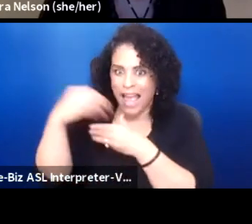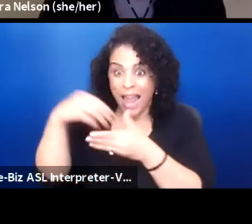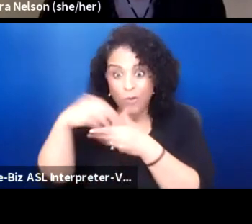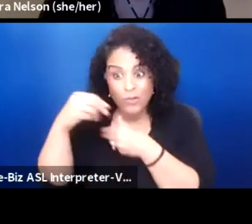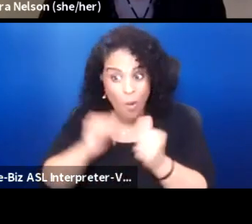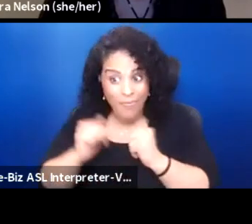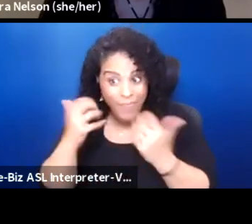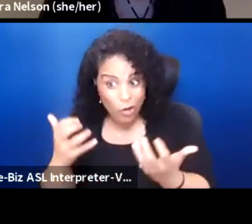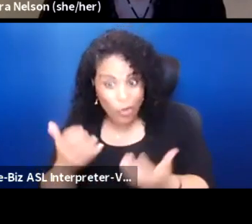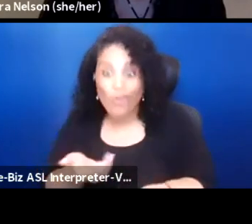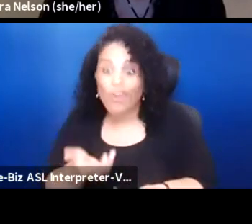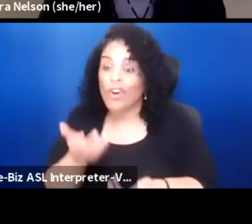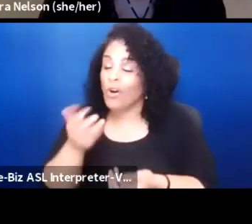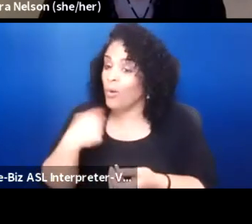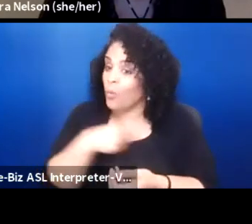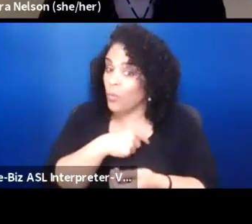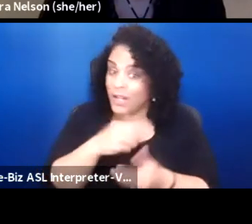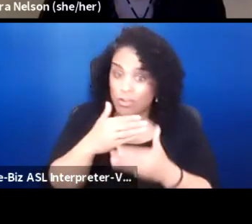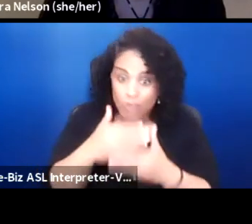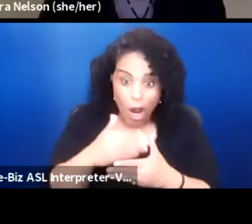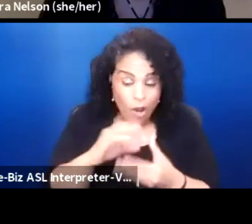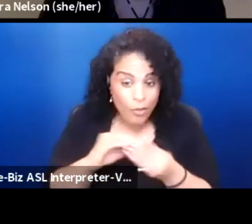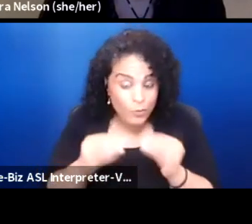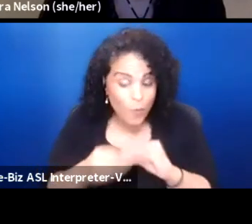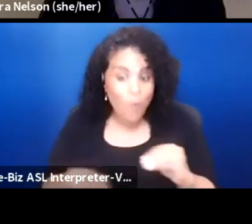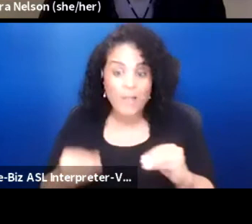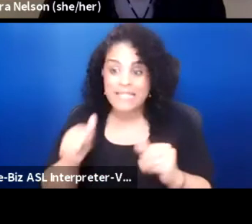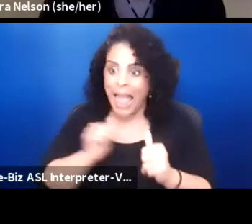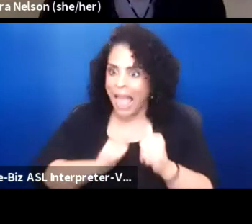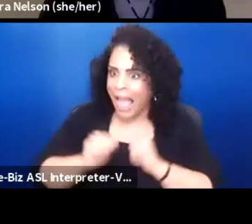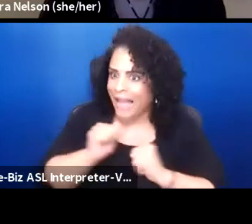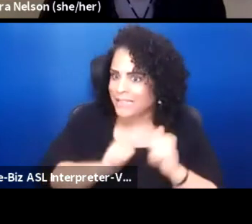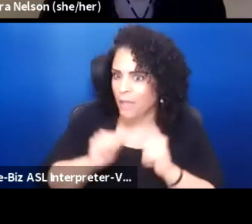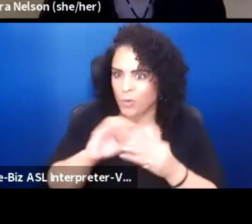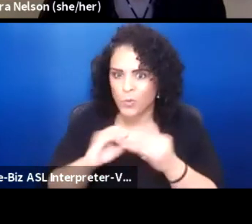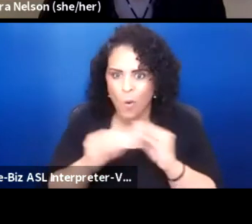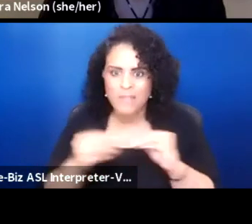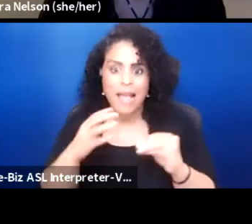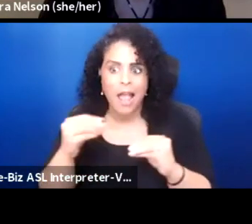where we're sharing our stories and acting them out and even creating new stories as well.